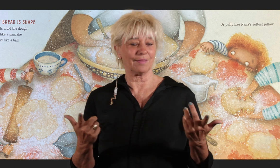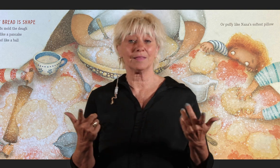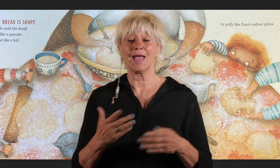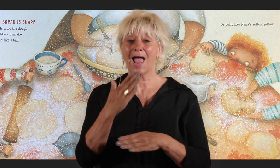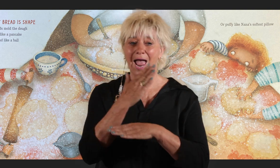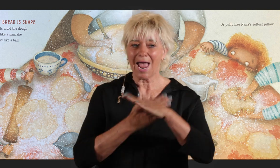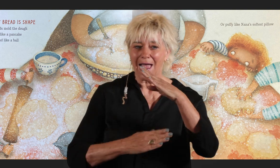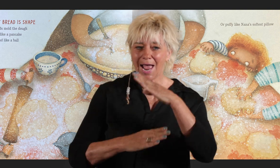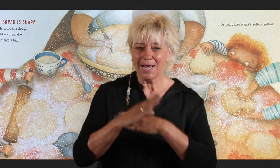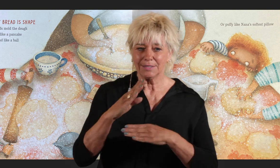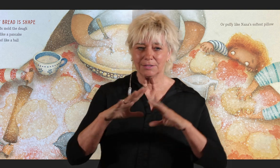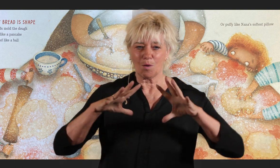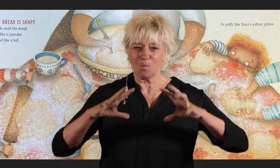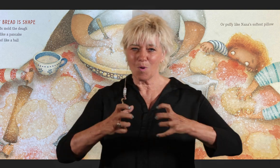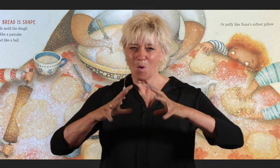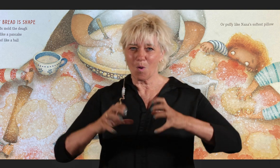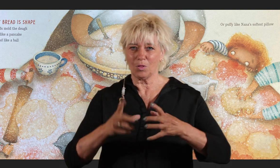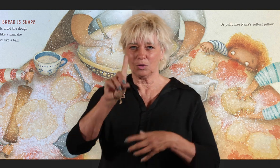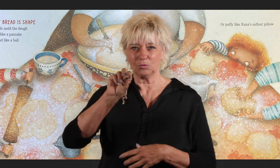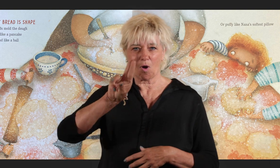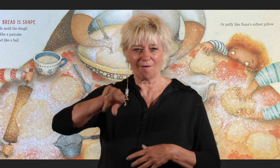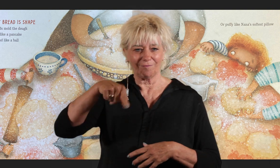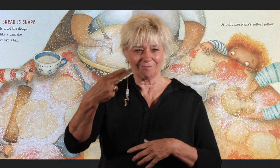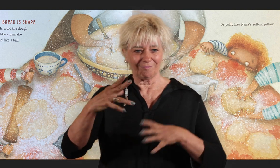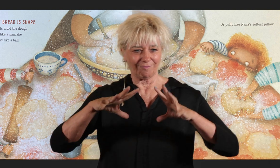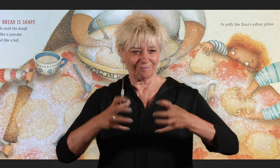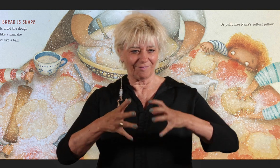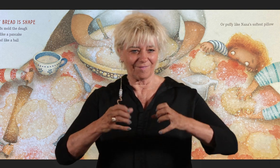Hands mold the dough